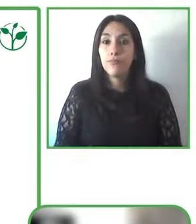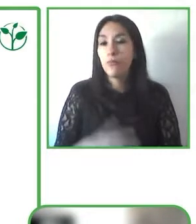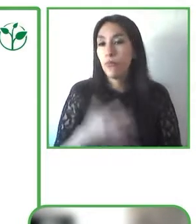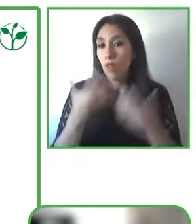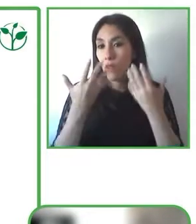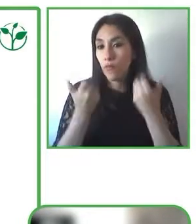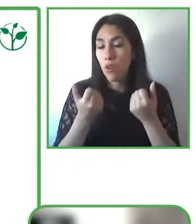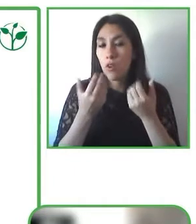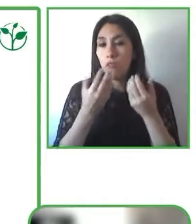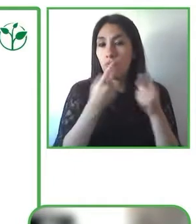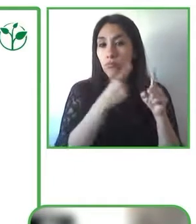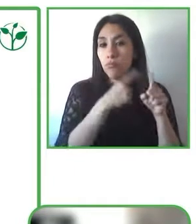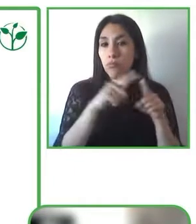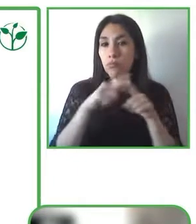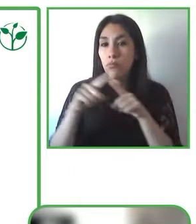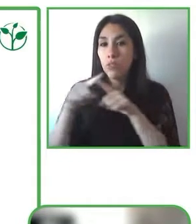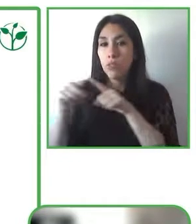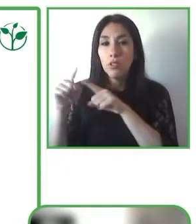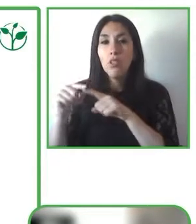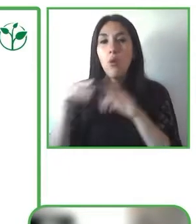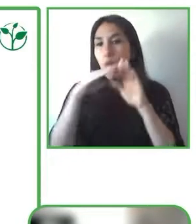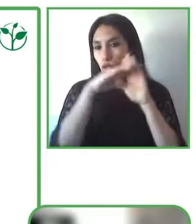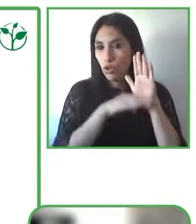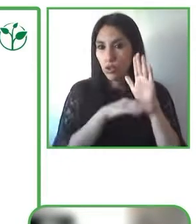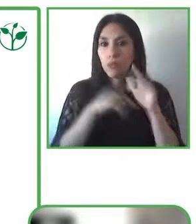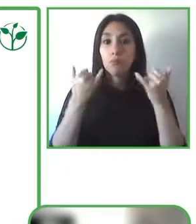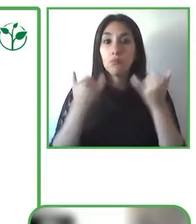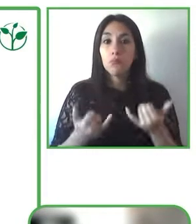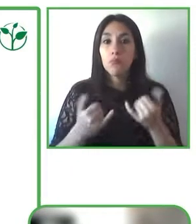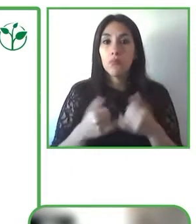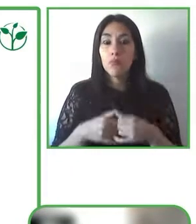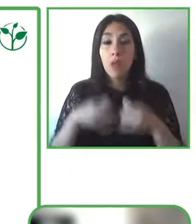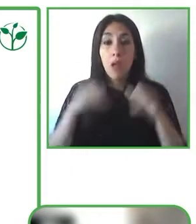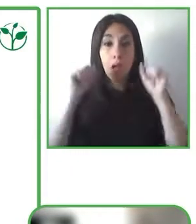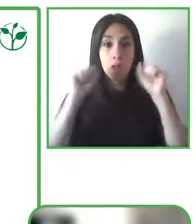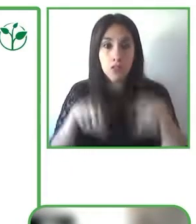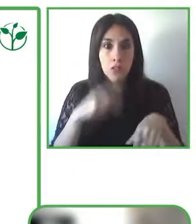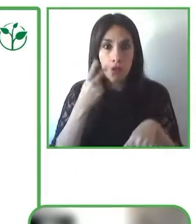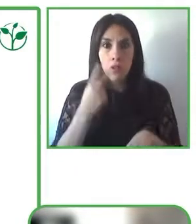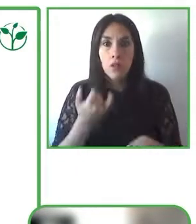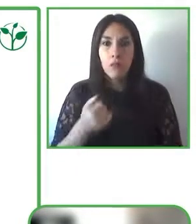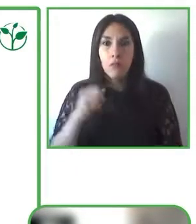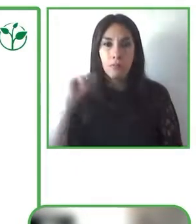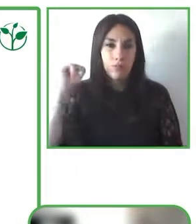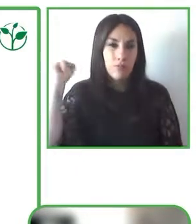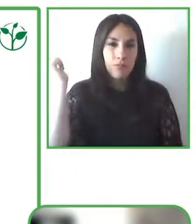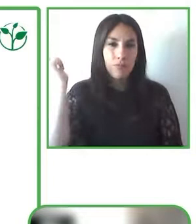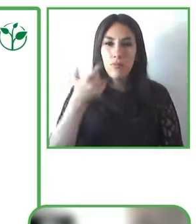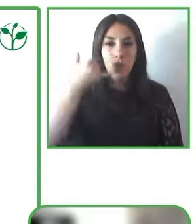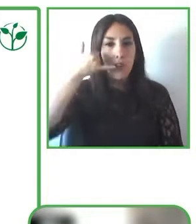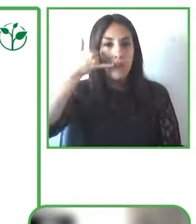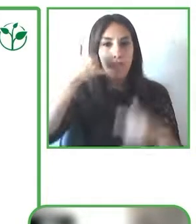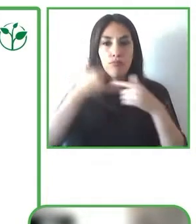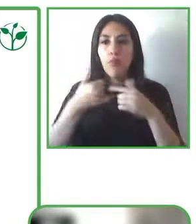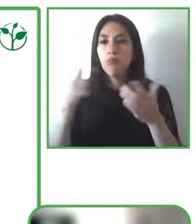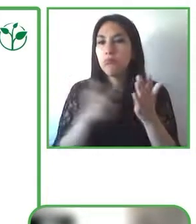mobile phones for instance we report on 136 features that are commonly available in